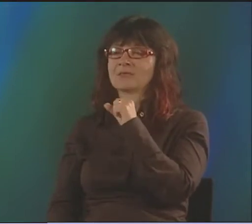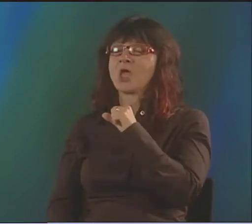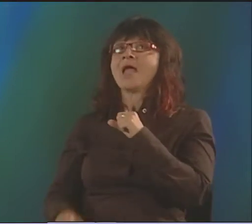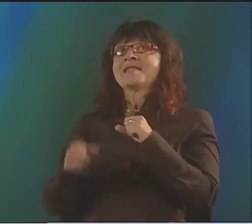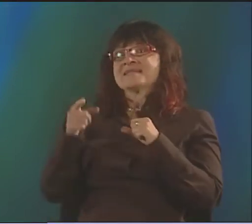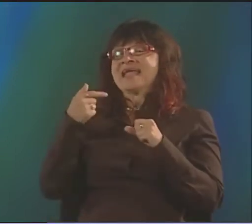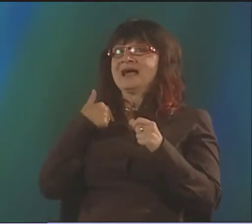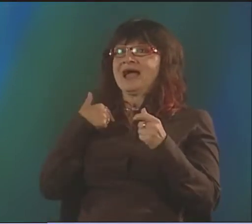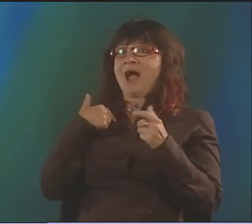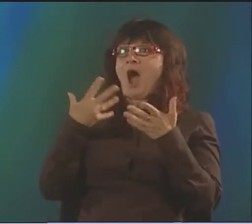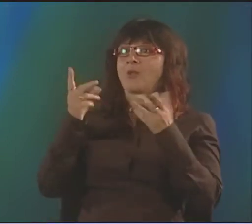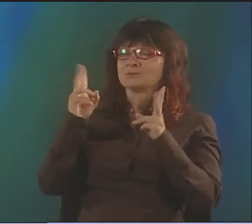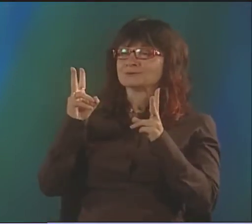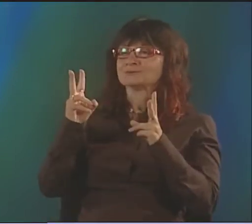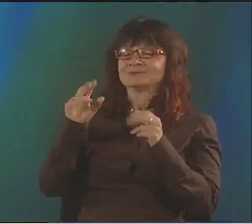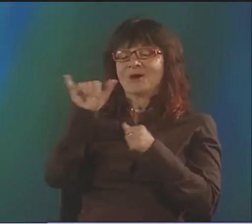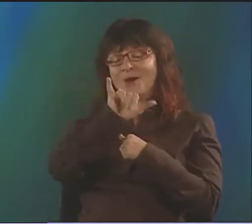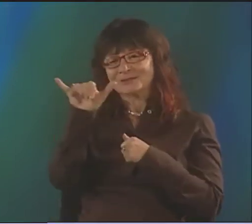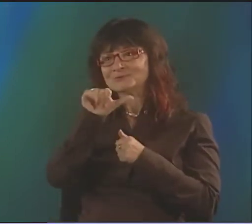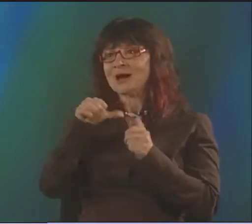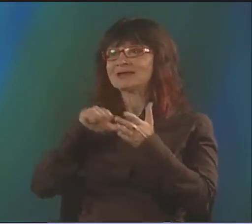YEAH. YES.